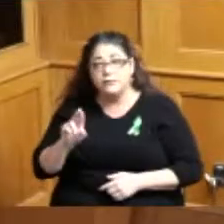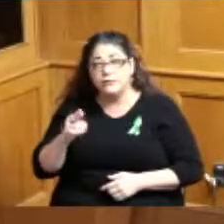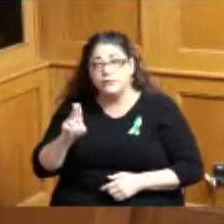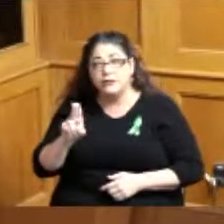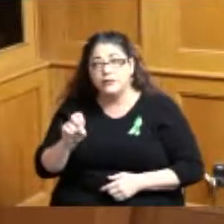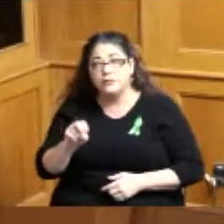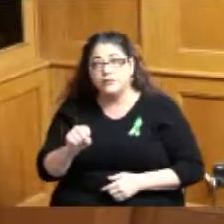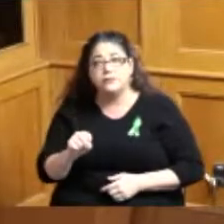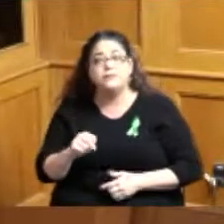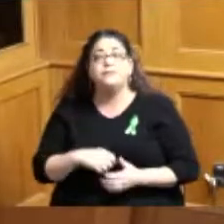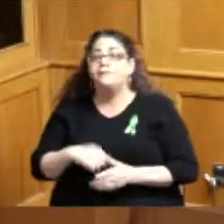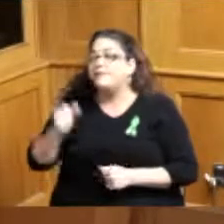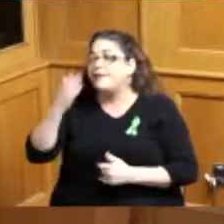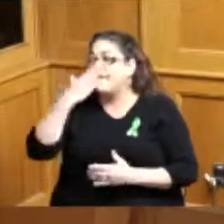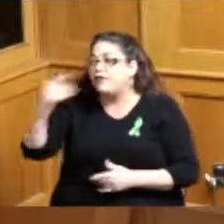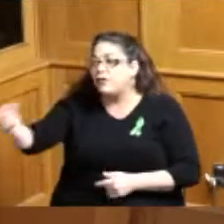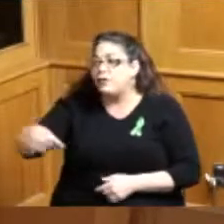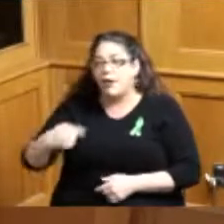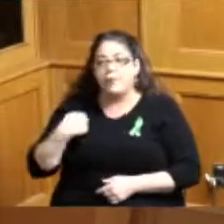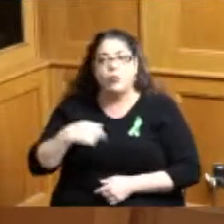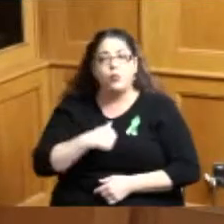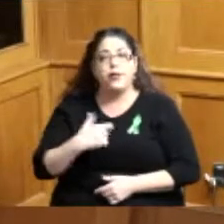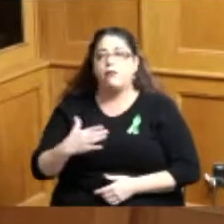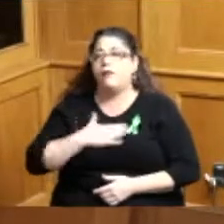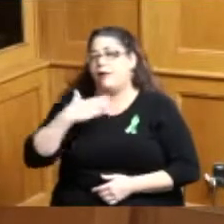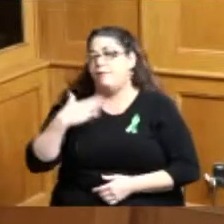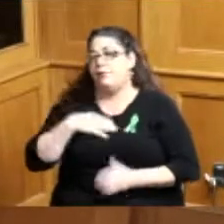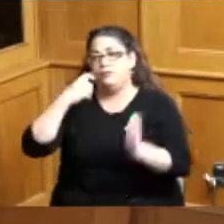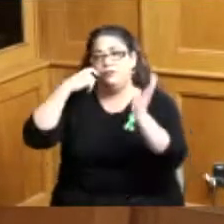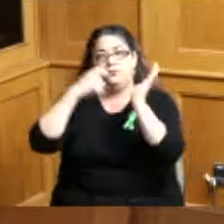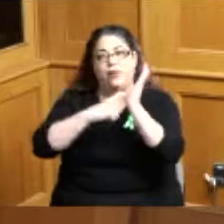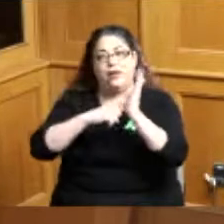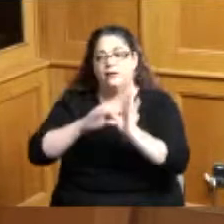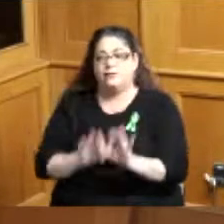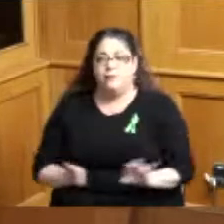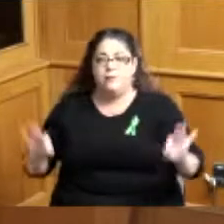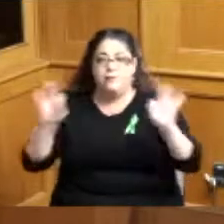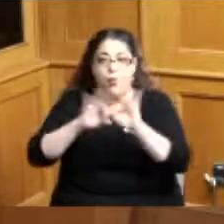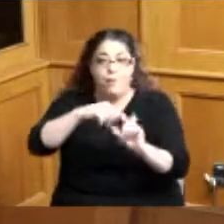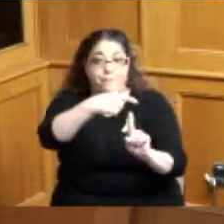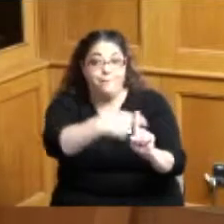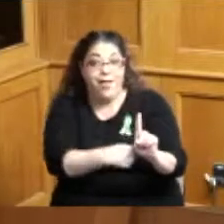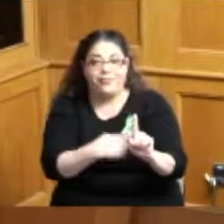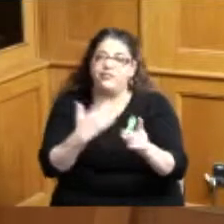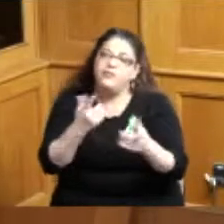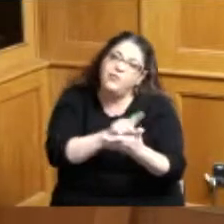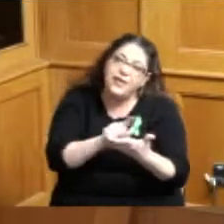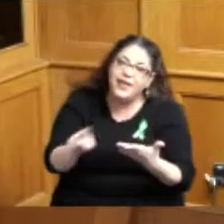here our pleasure to recognize such an important month or important week related to mental health